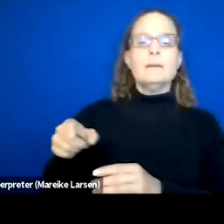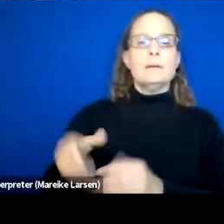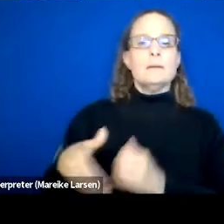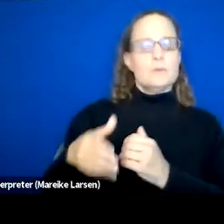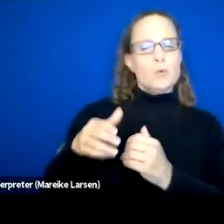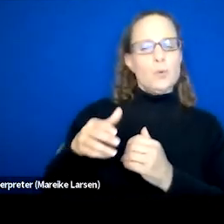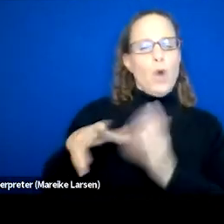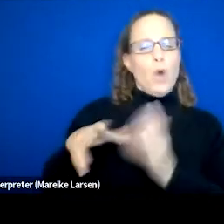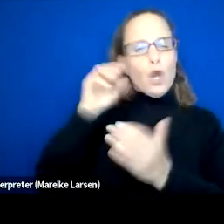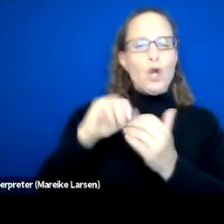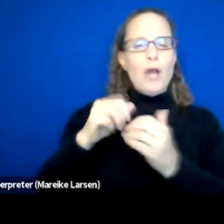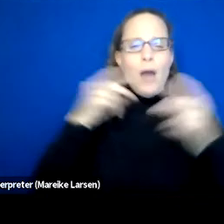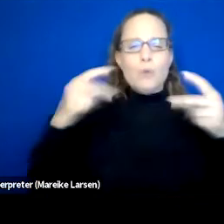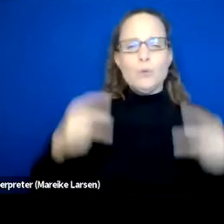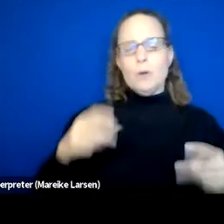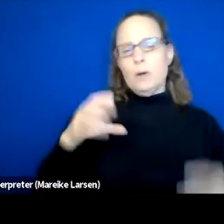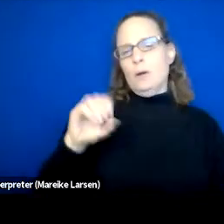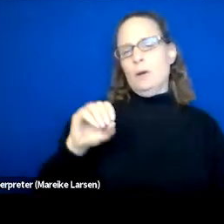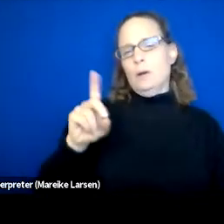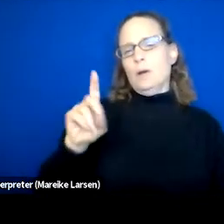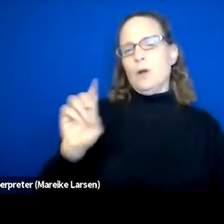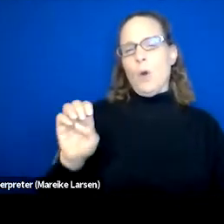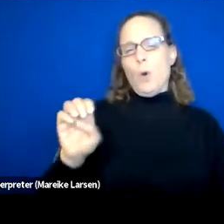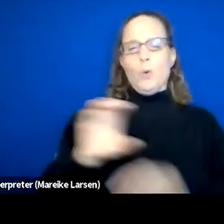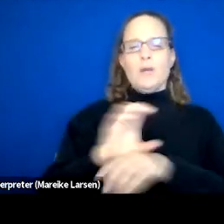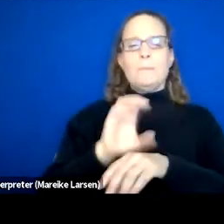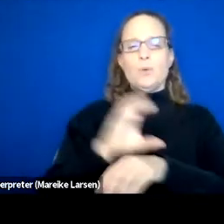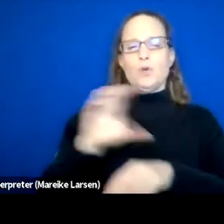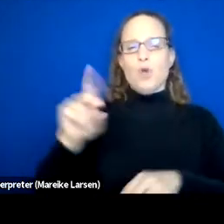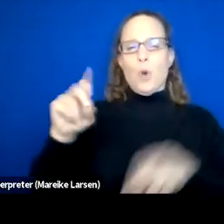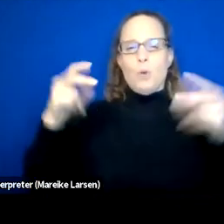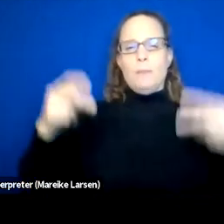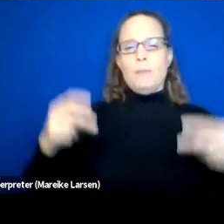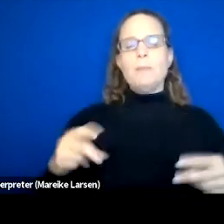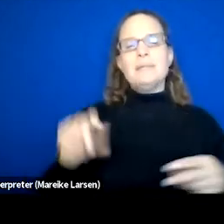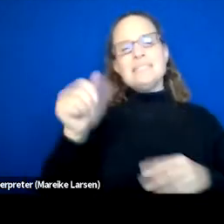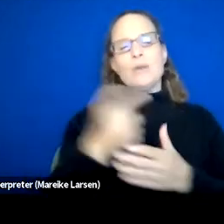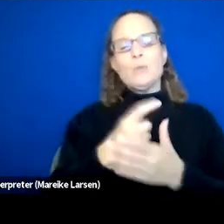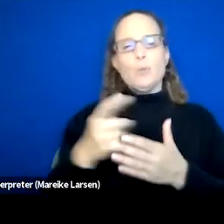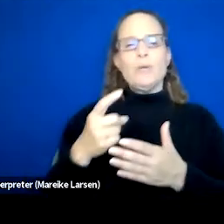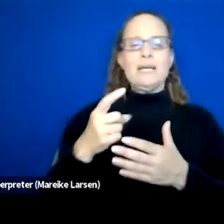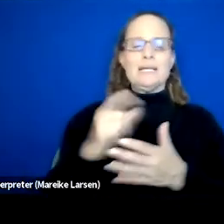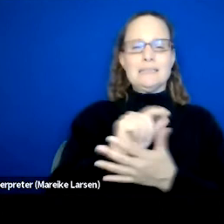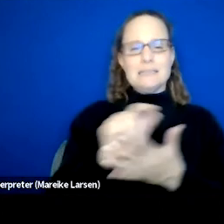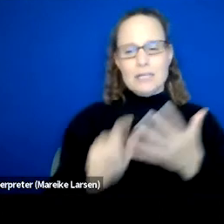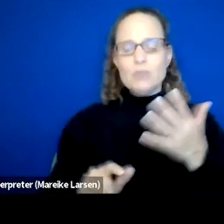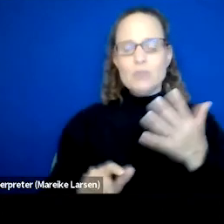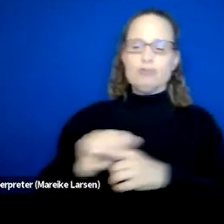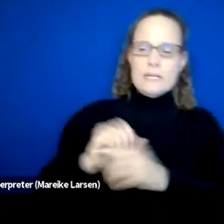They go through, I think it's like a 10-week series of training and courses or they learn coding skills.